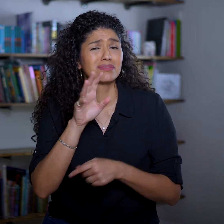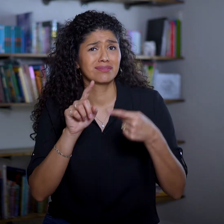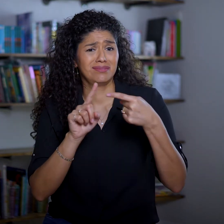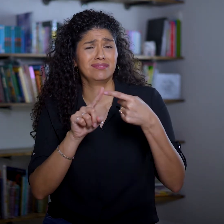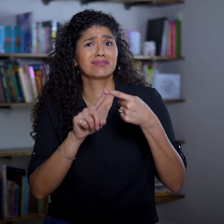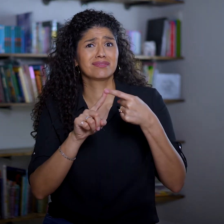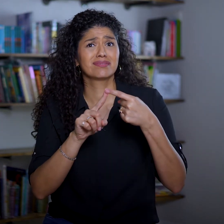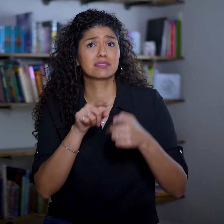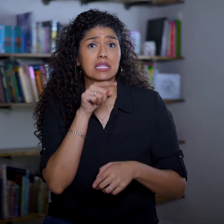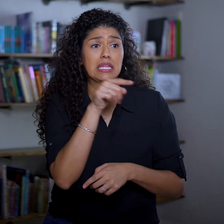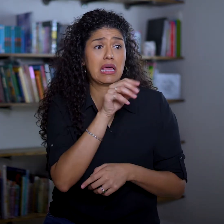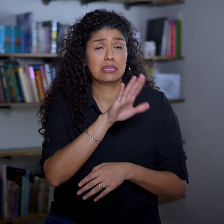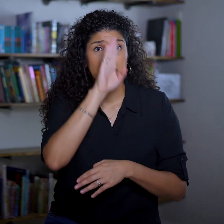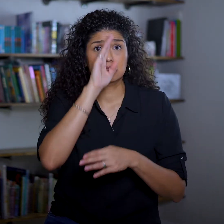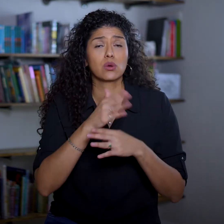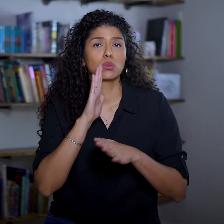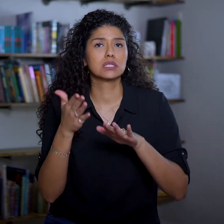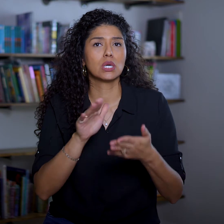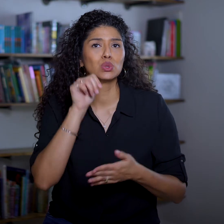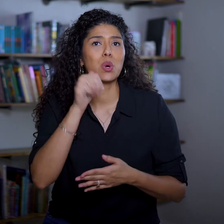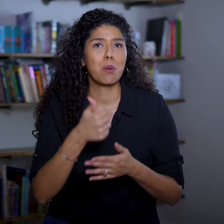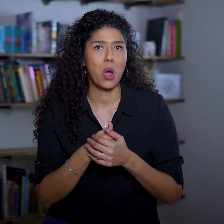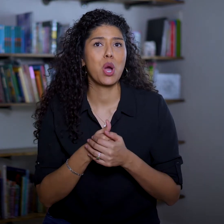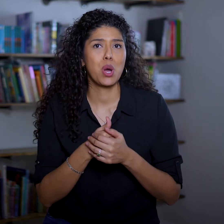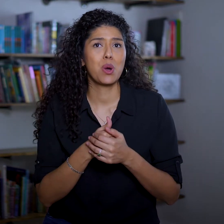He and his sons will die tomorrow,